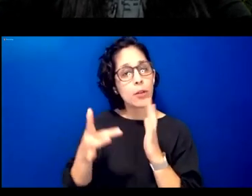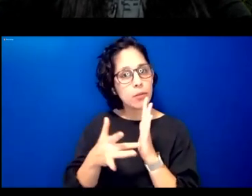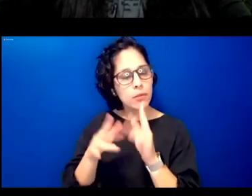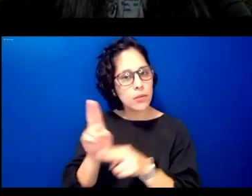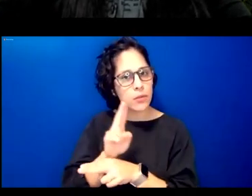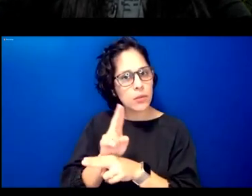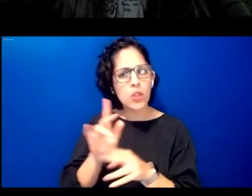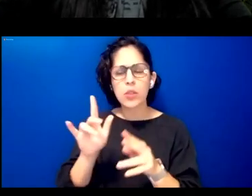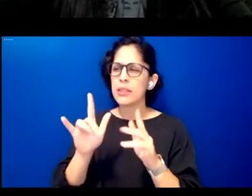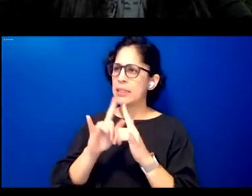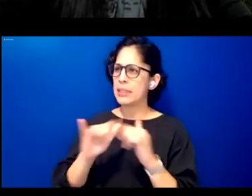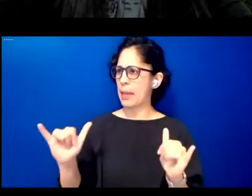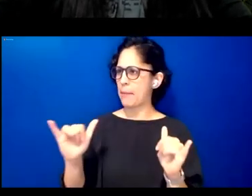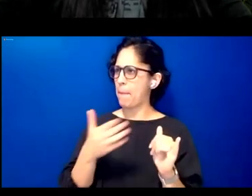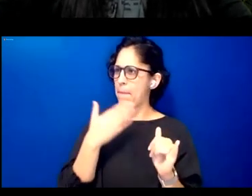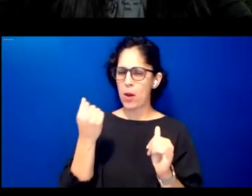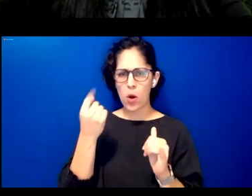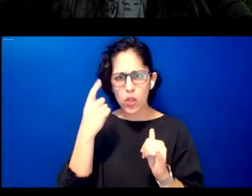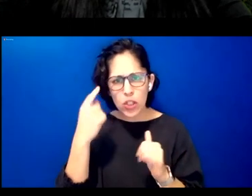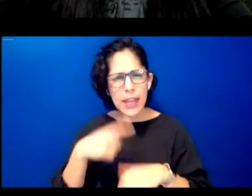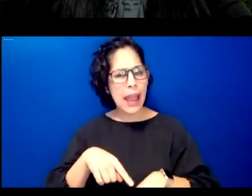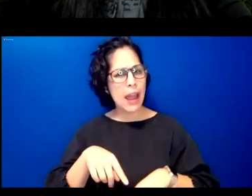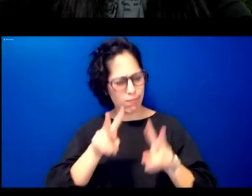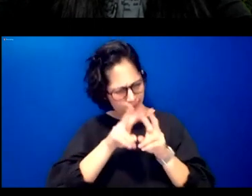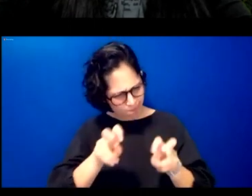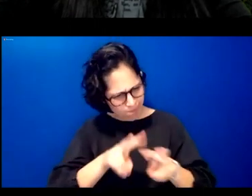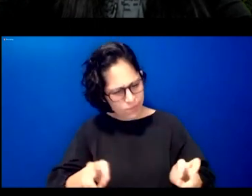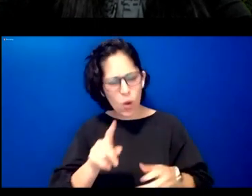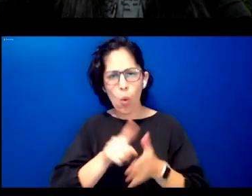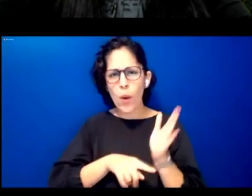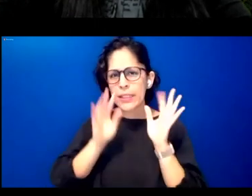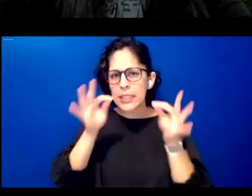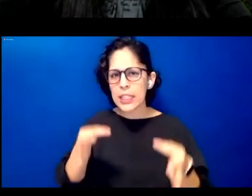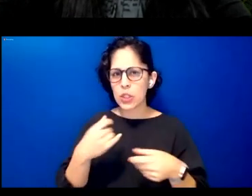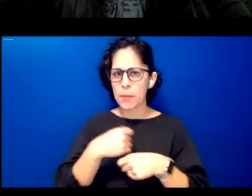understand the choices we make when using technology for indigenous language learning